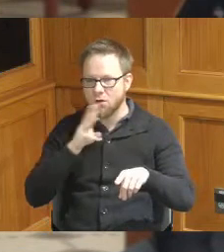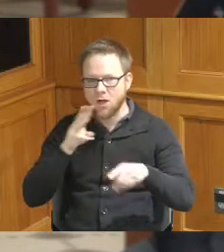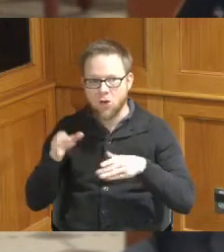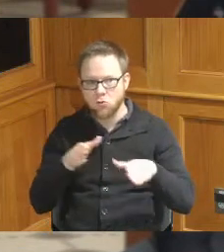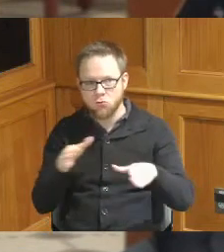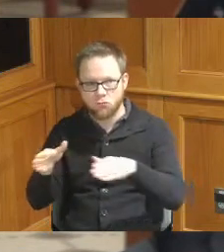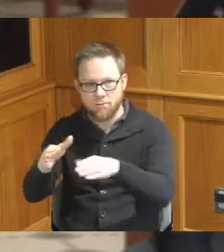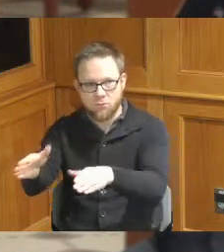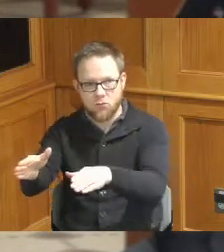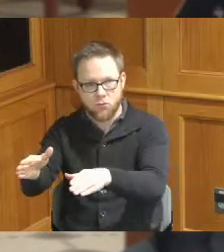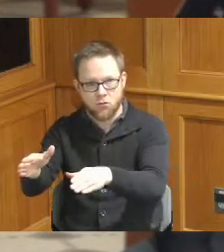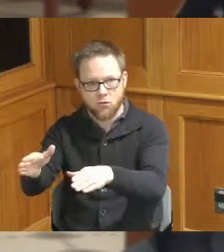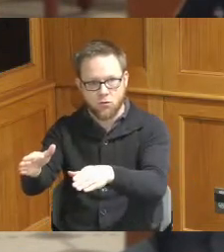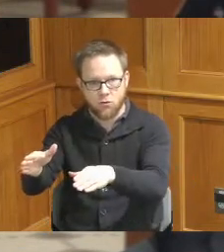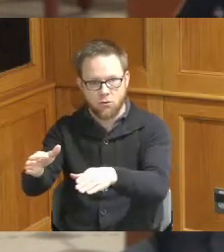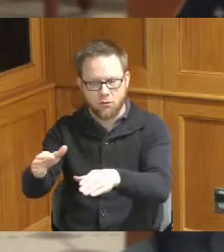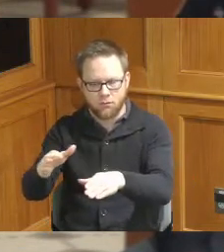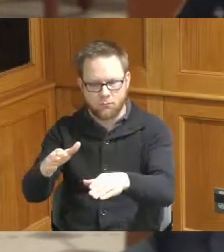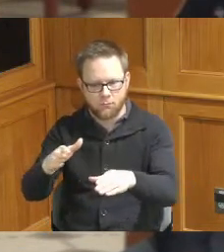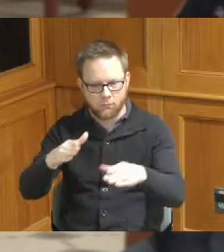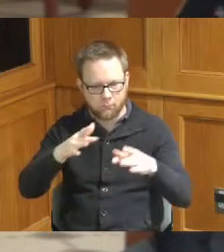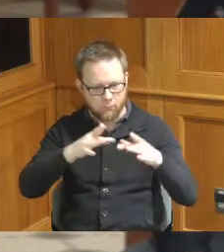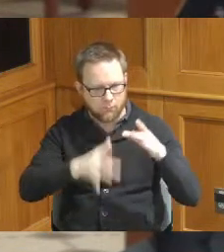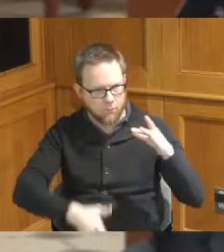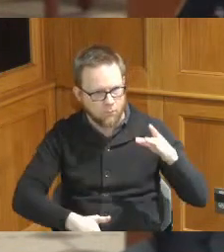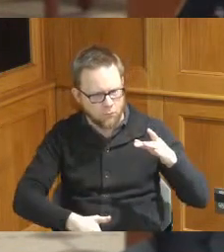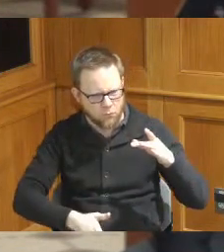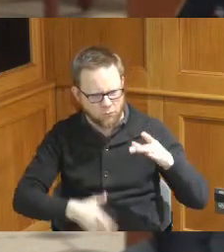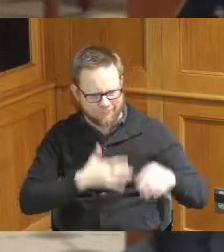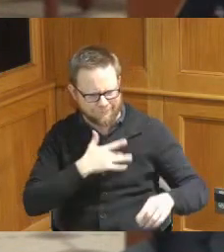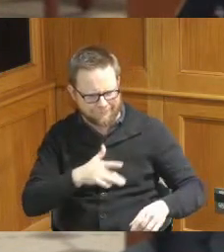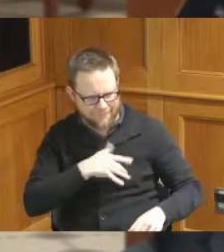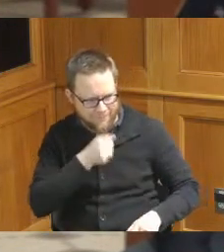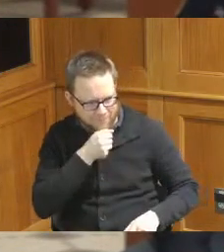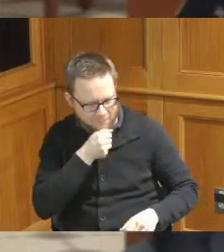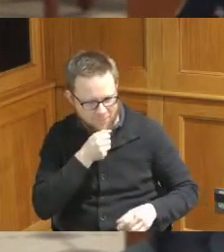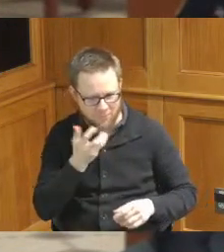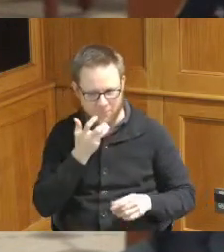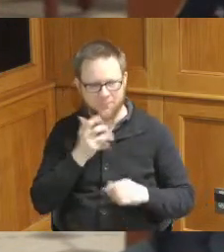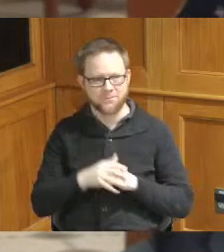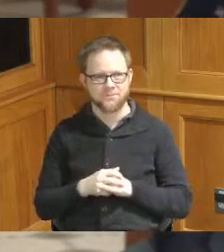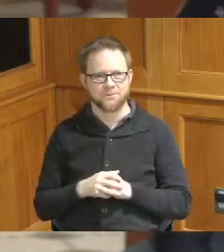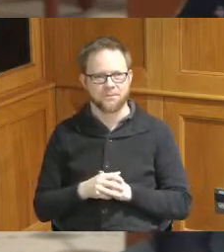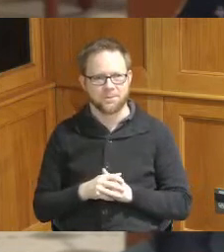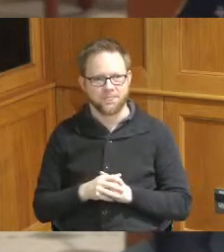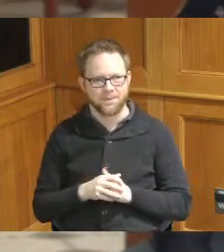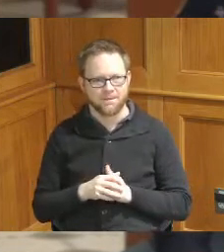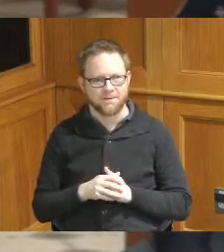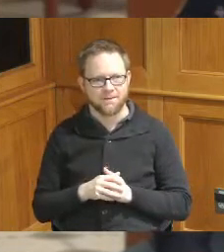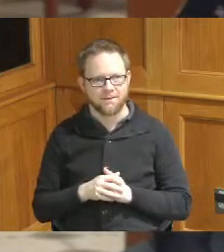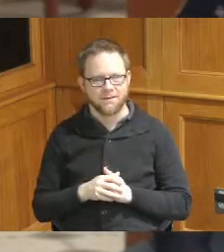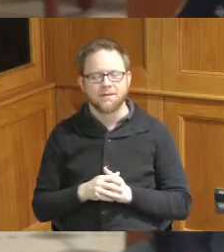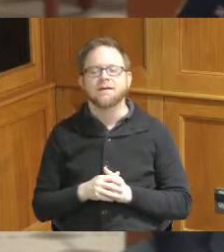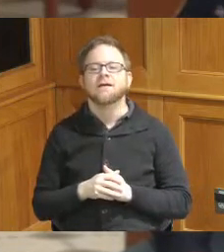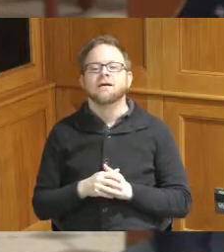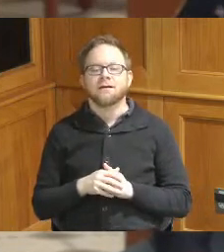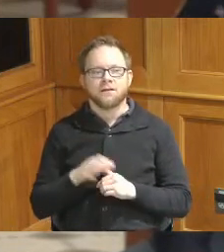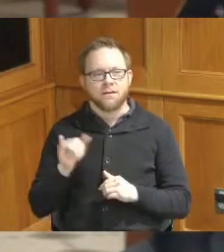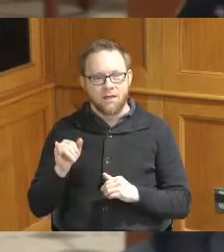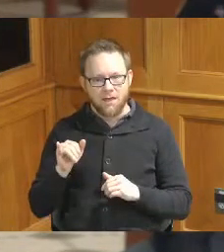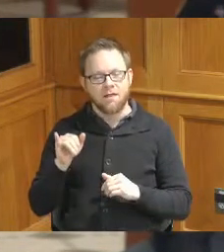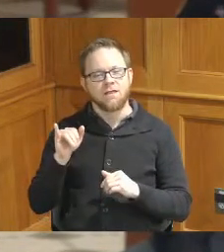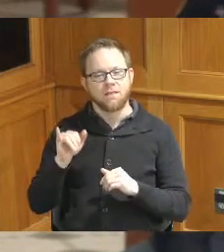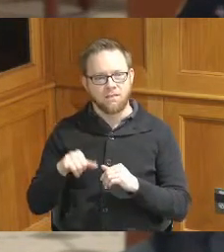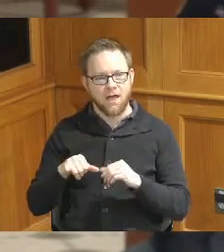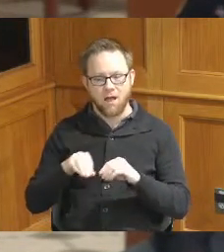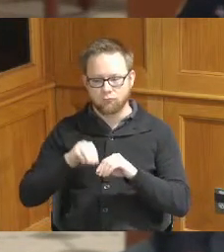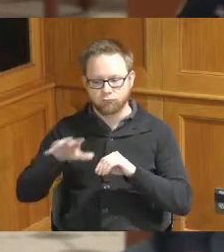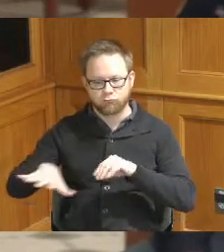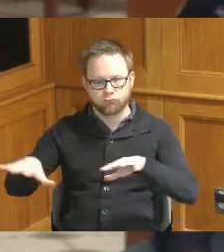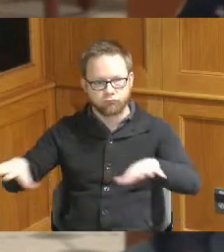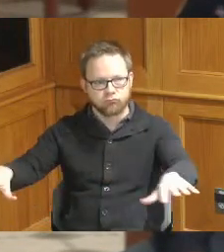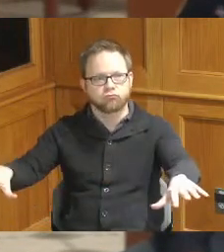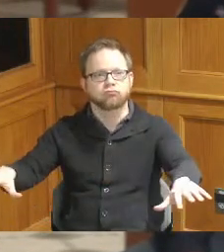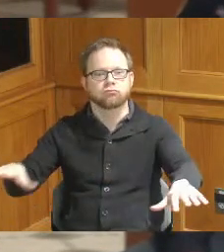because very sensitive okay through constructed relief outfalls so these are the these overflows